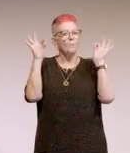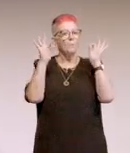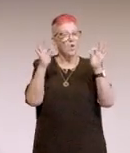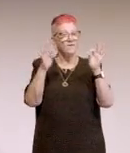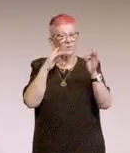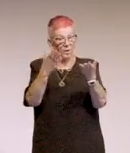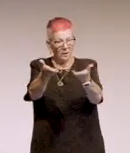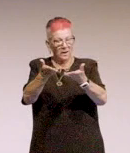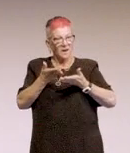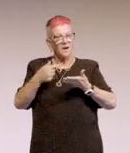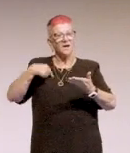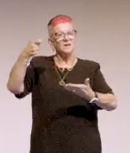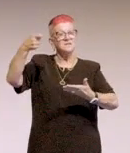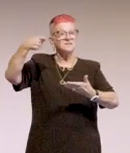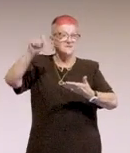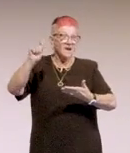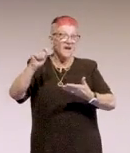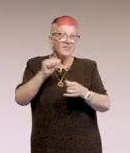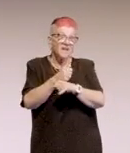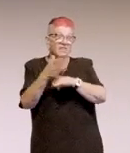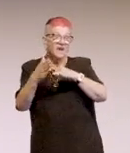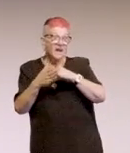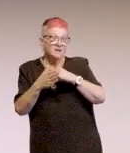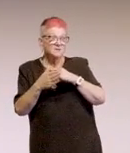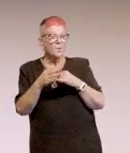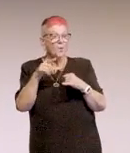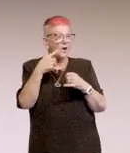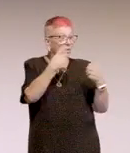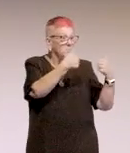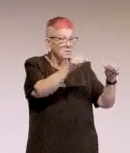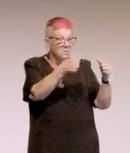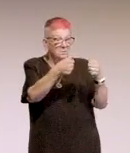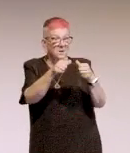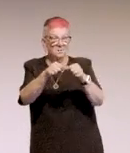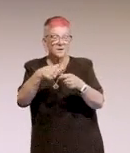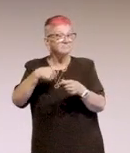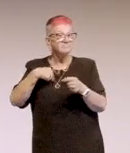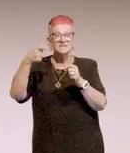And eventually I have to do myself out of a job. They won't need me there to do that final tick. It'll all be flowing.